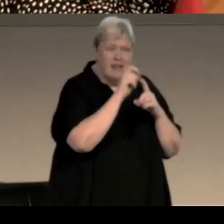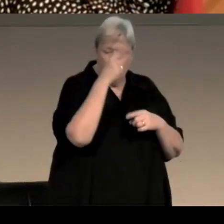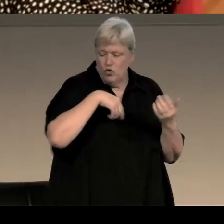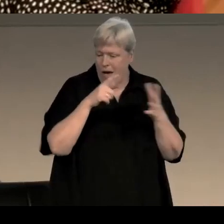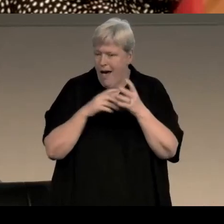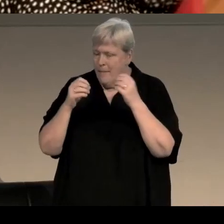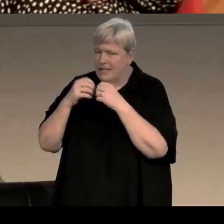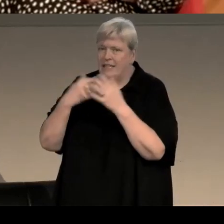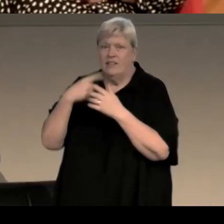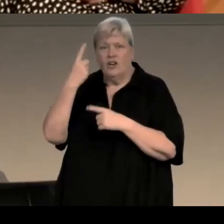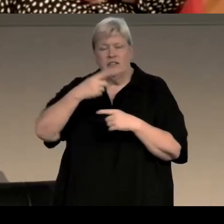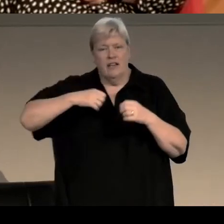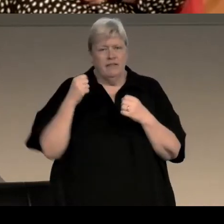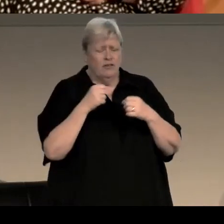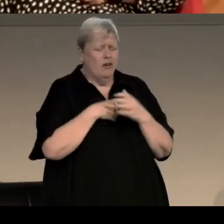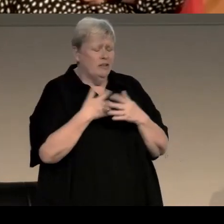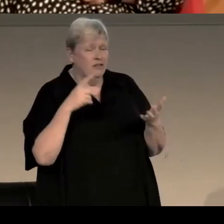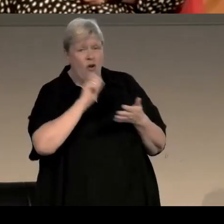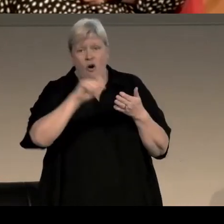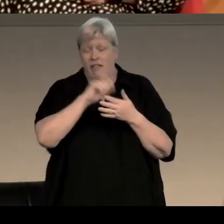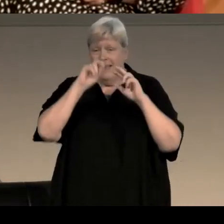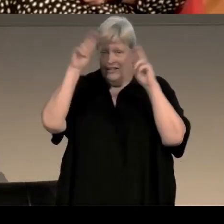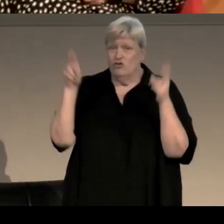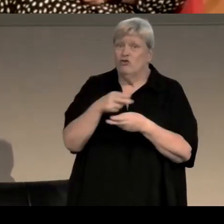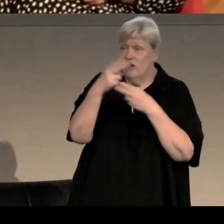Val is a Scottish author with international name recognition.